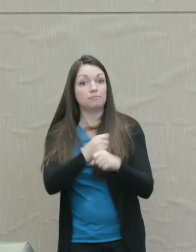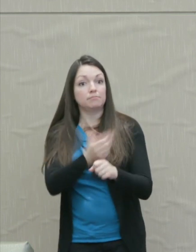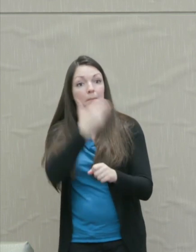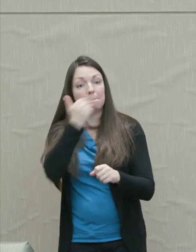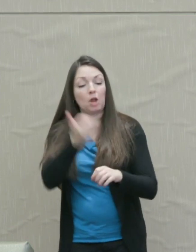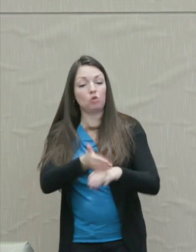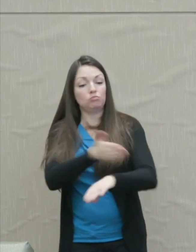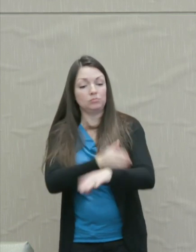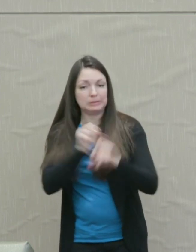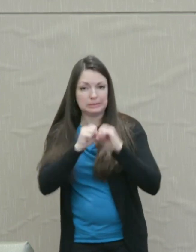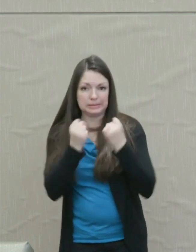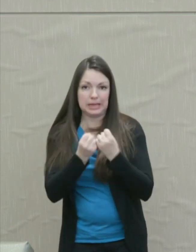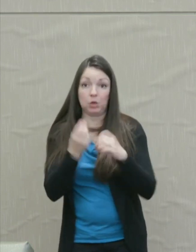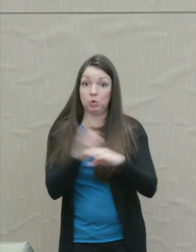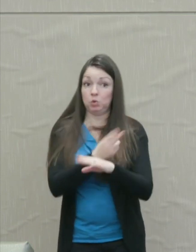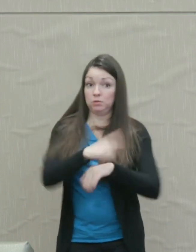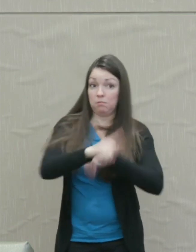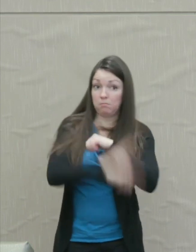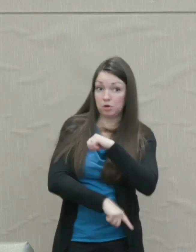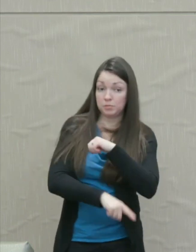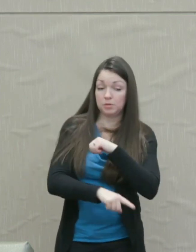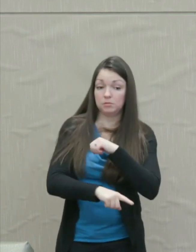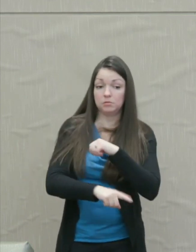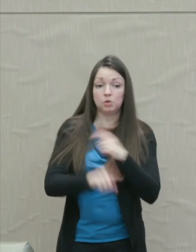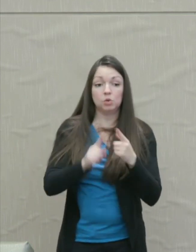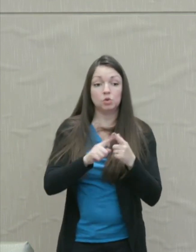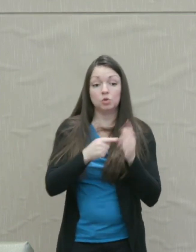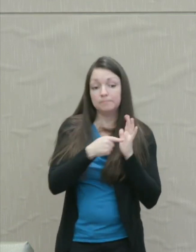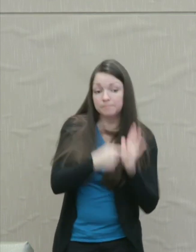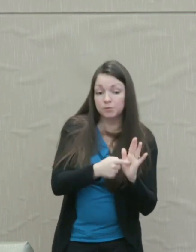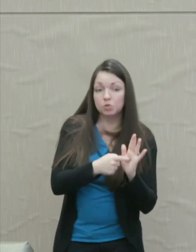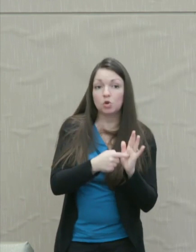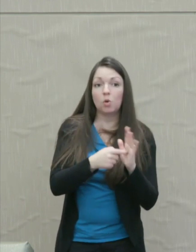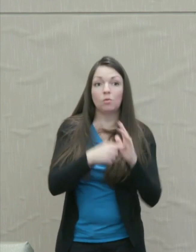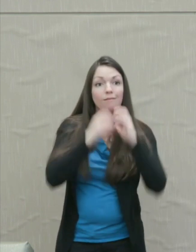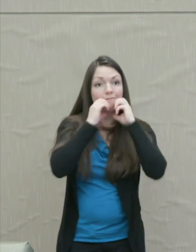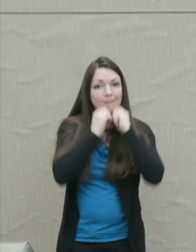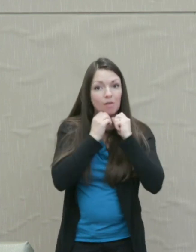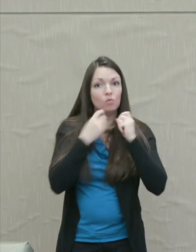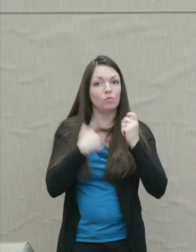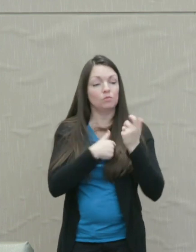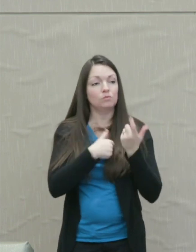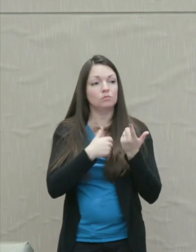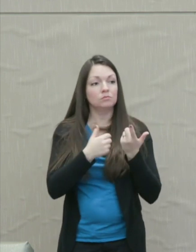Using punishment when we do to express the value we attach to human life and safety,